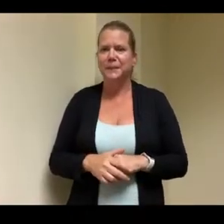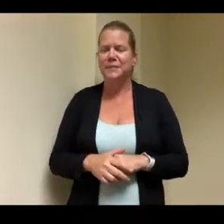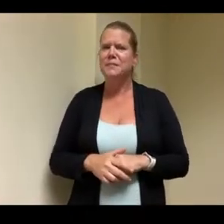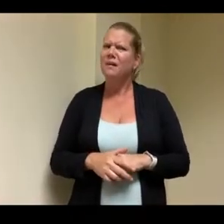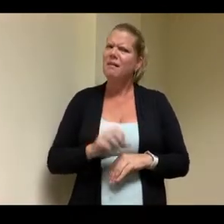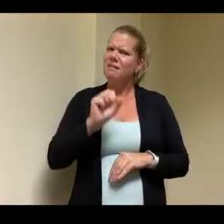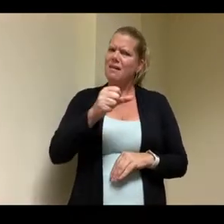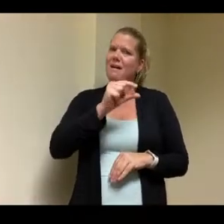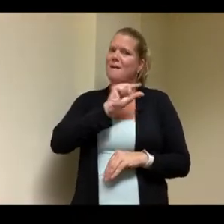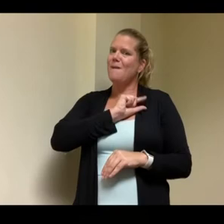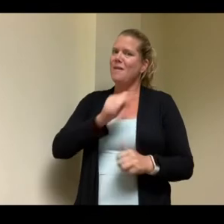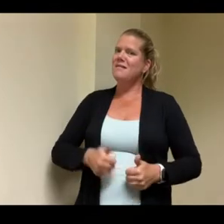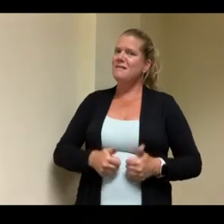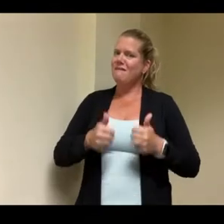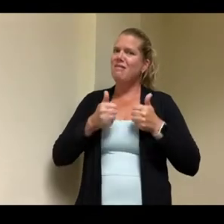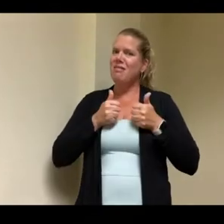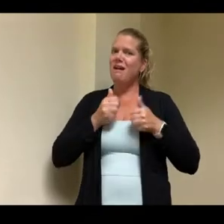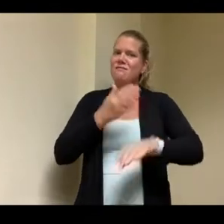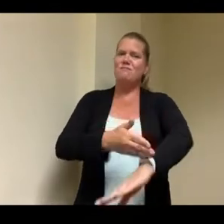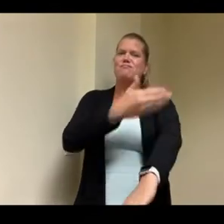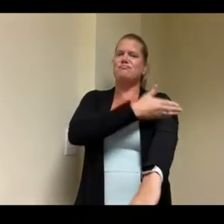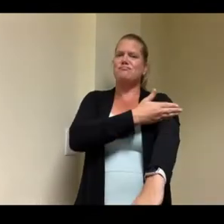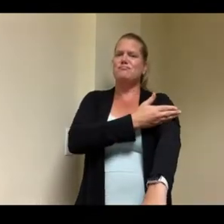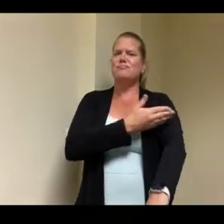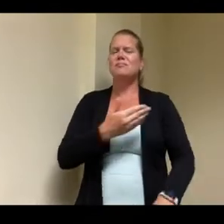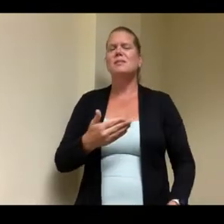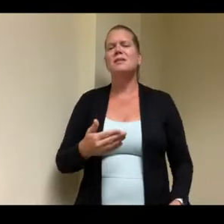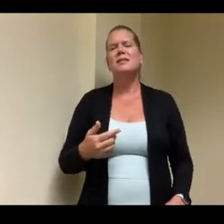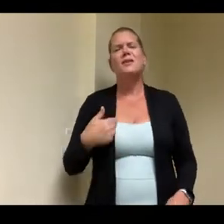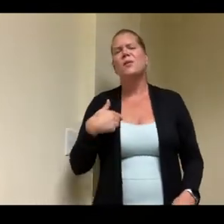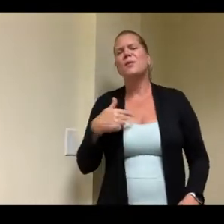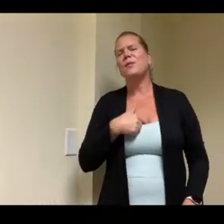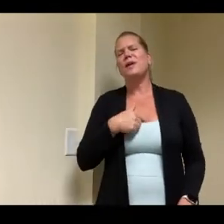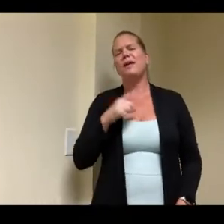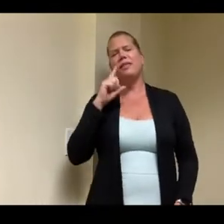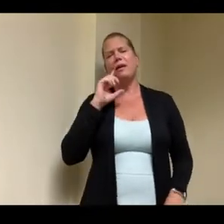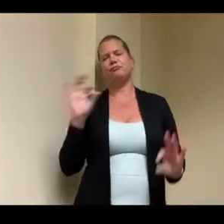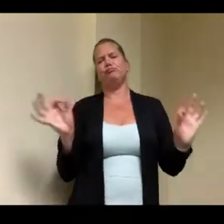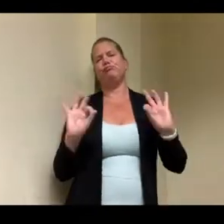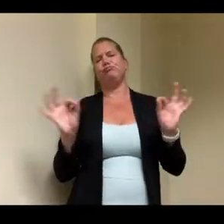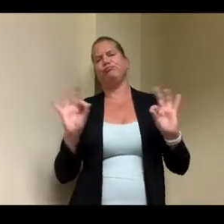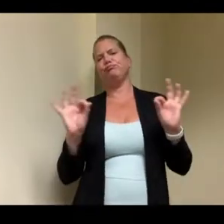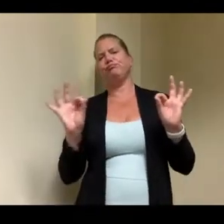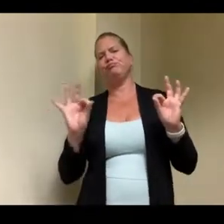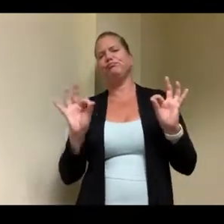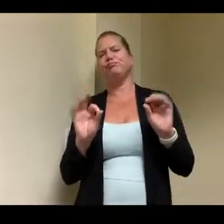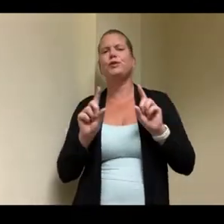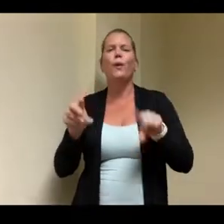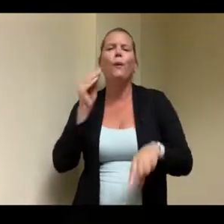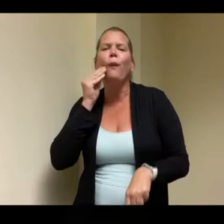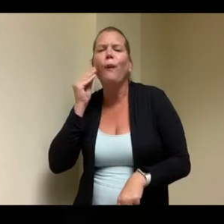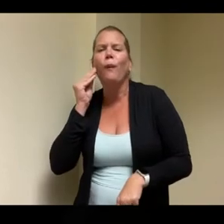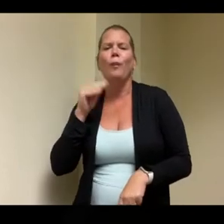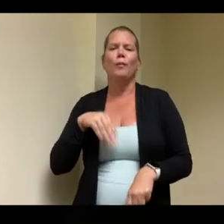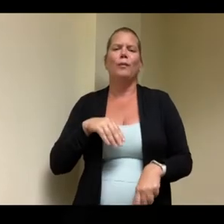granted those of us who live in our homes and don't have our own challenges but these folks this is a